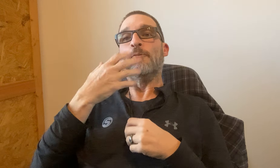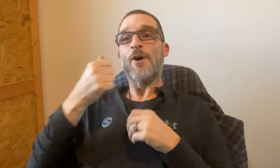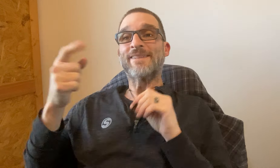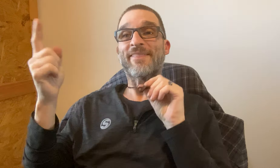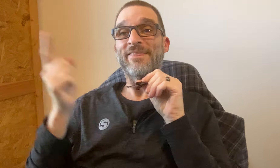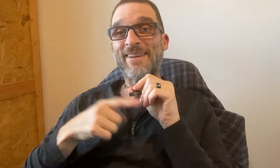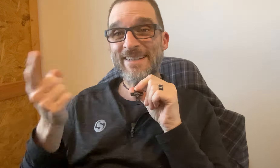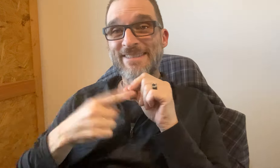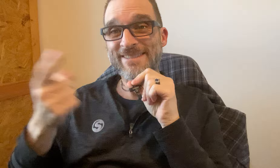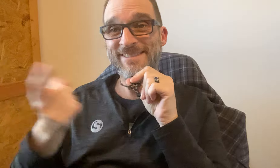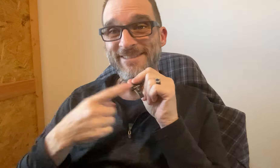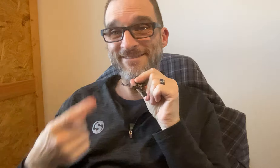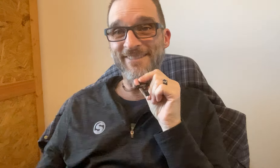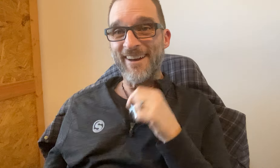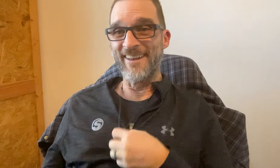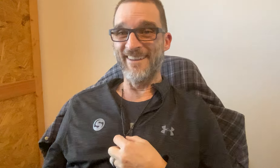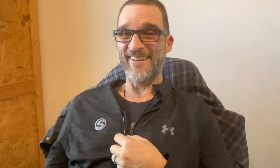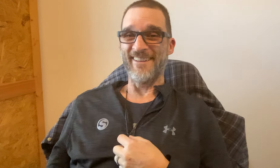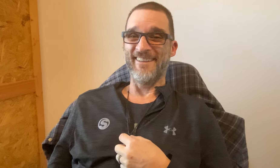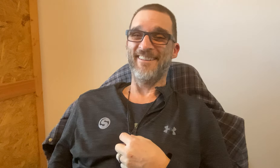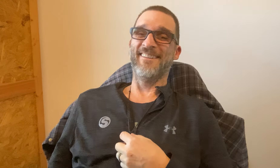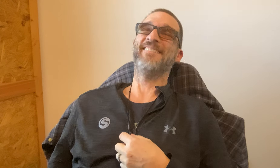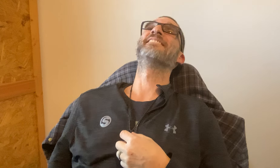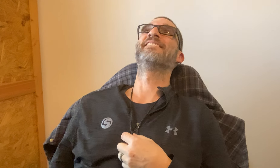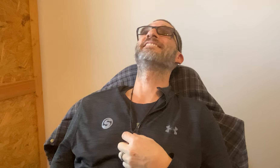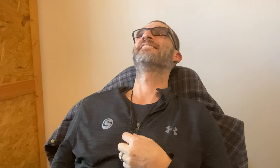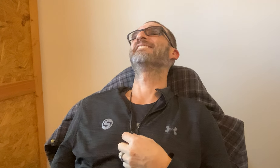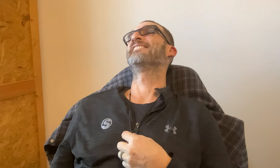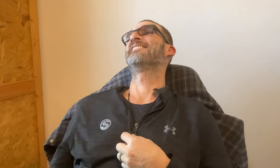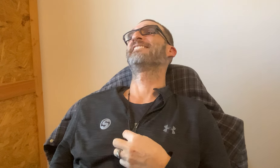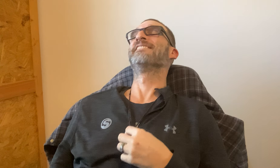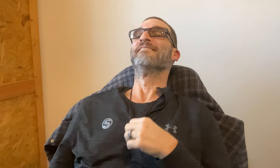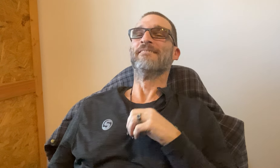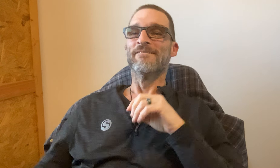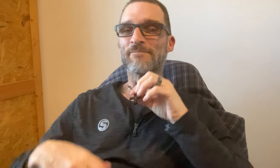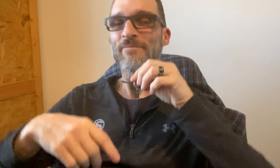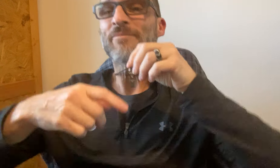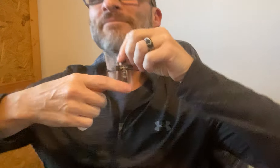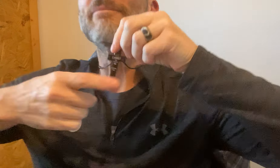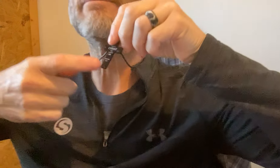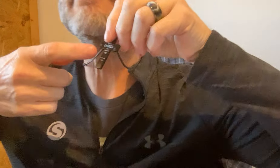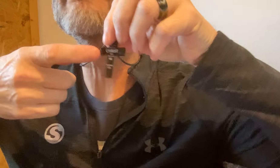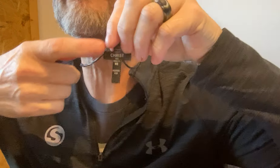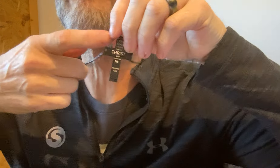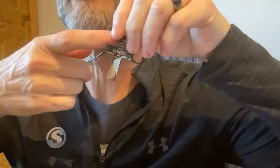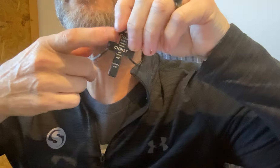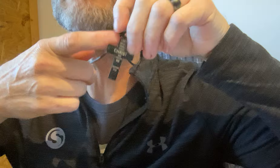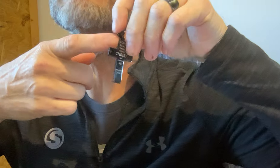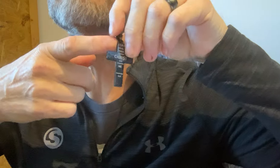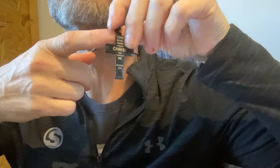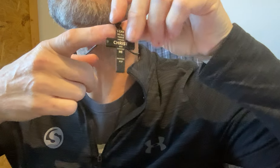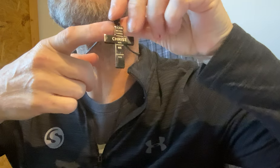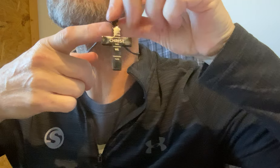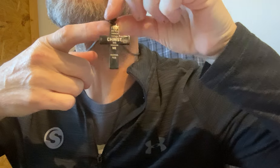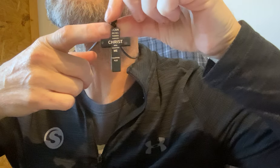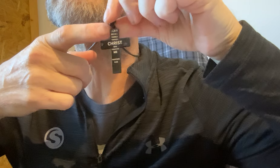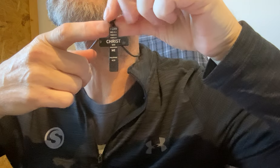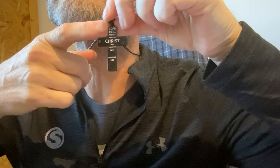I was speechless and it was THIS!!!! (cross necklace)